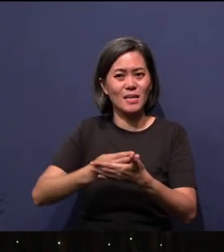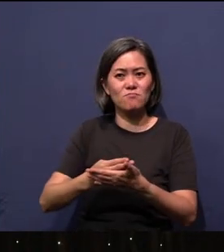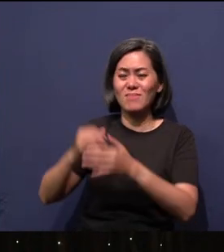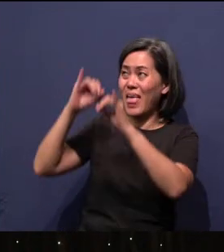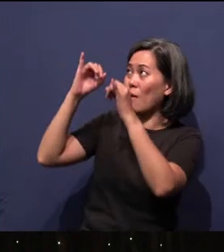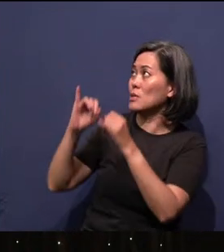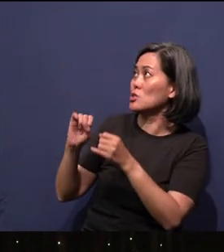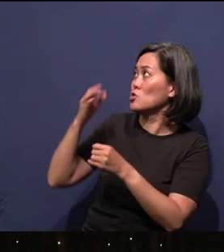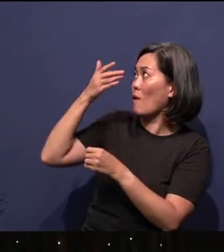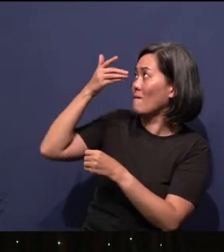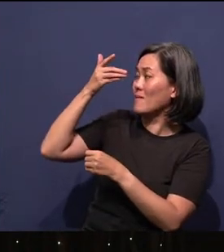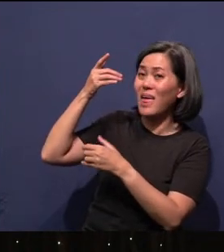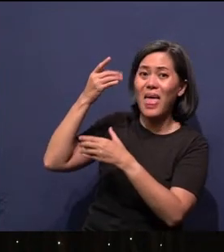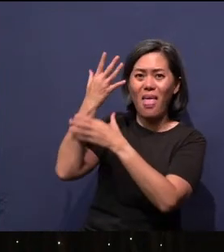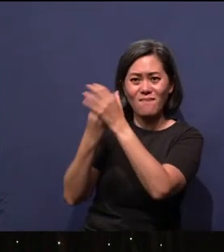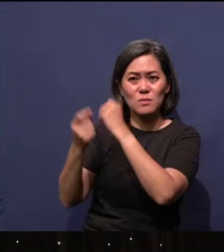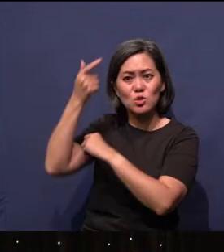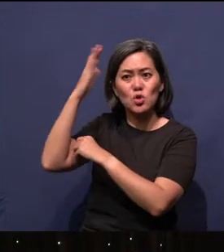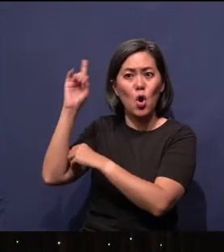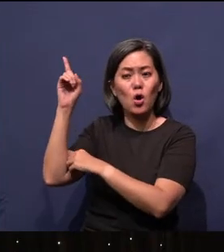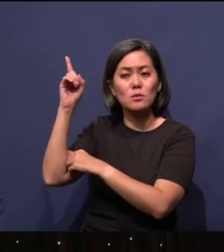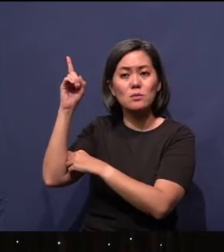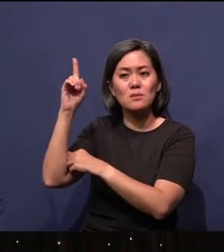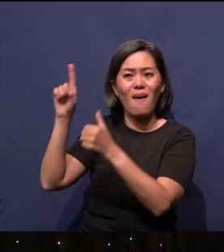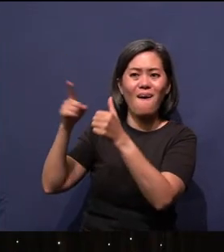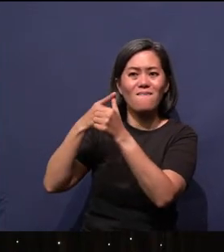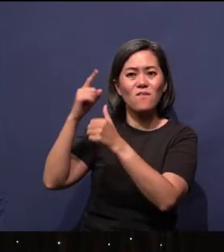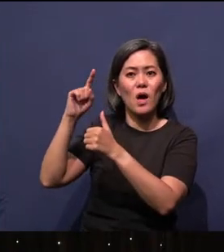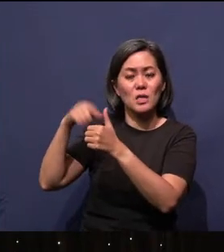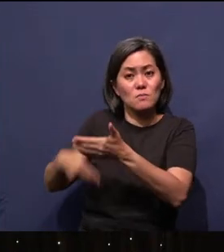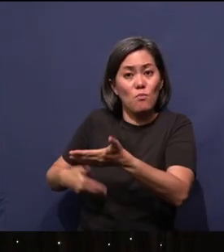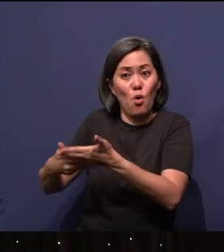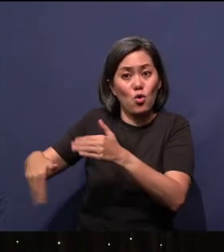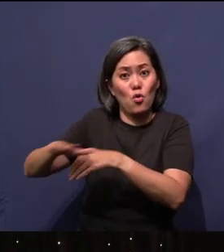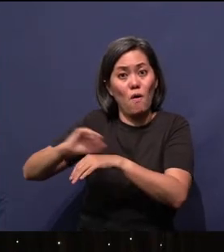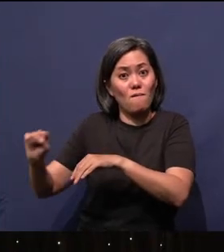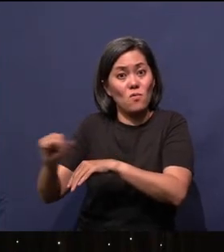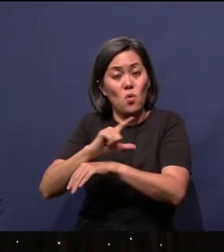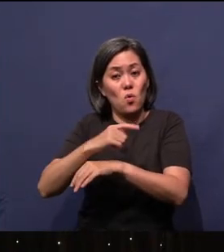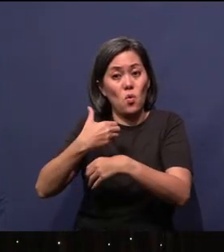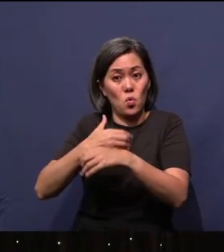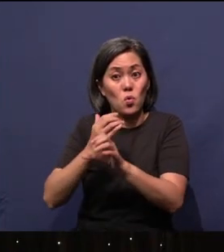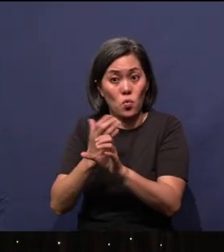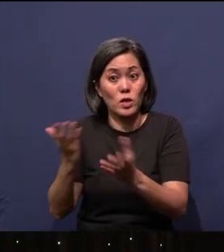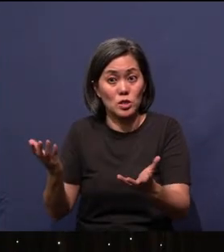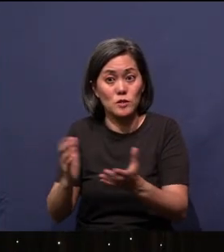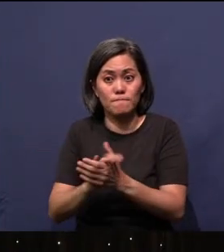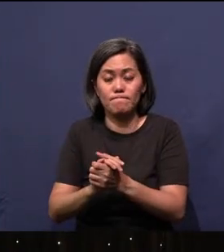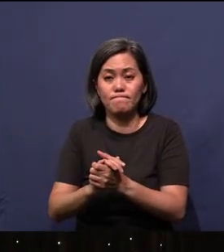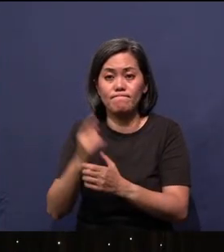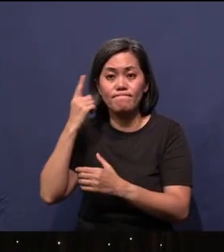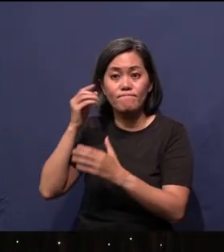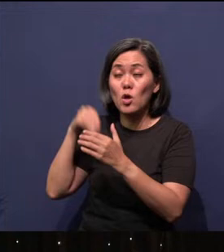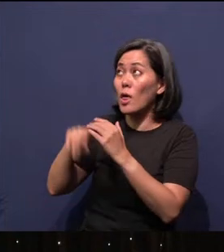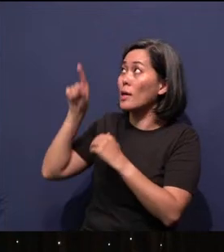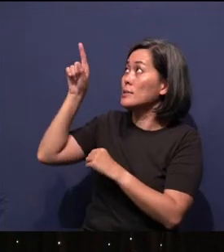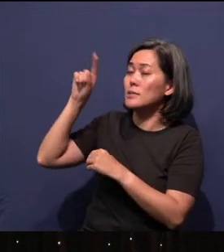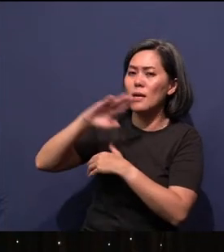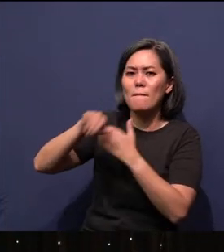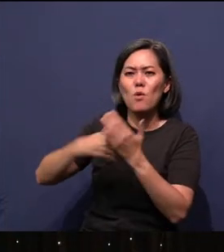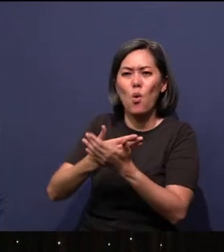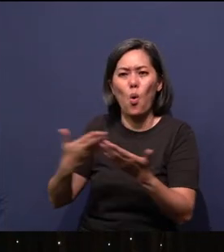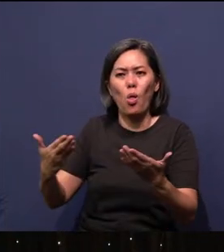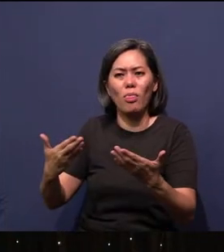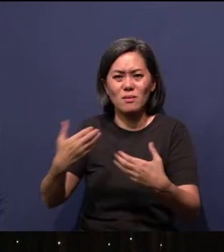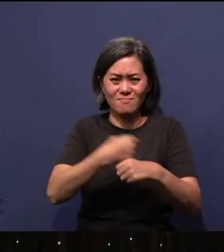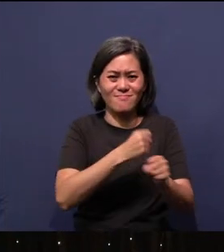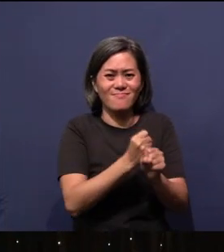visible and invisible, whether thrones or powers or rulers or authorities;